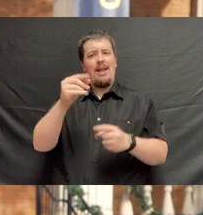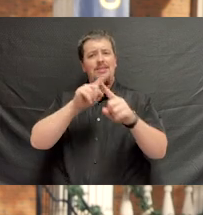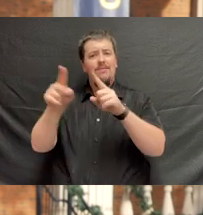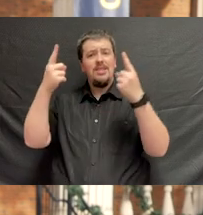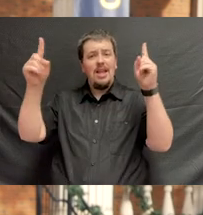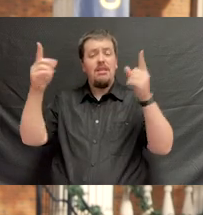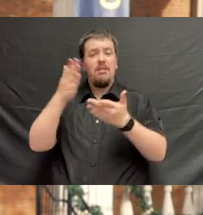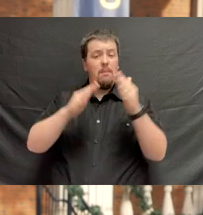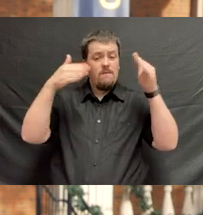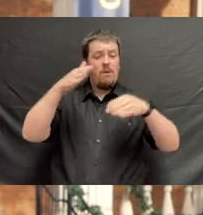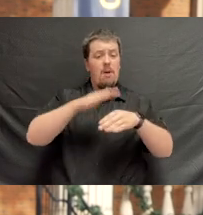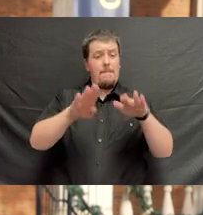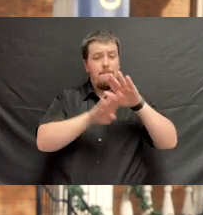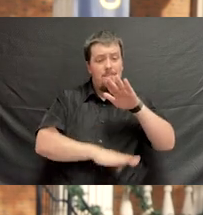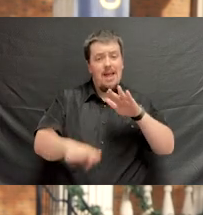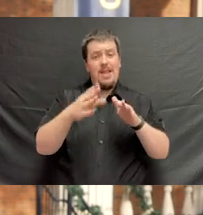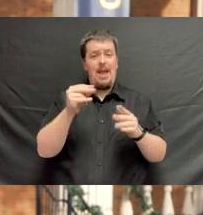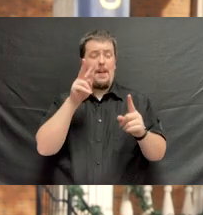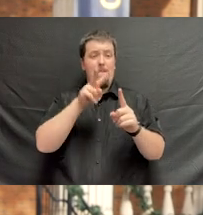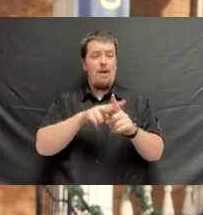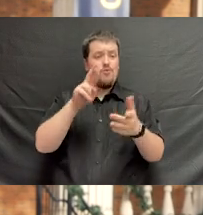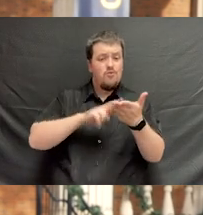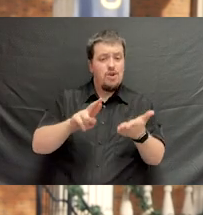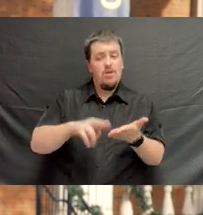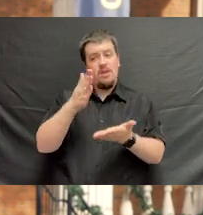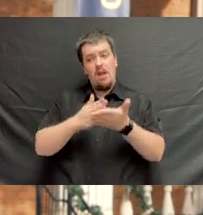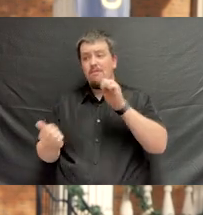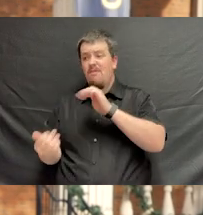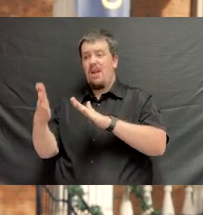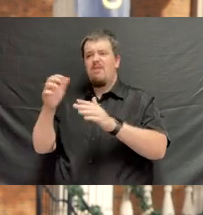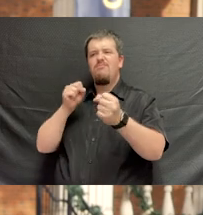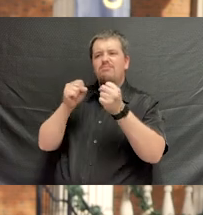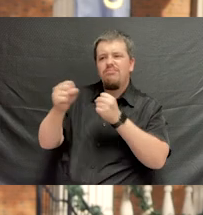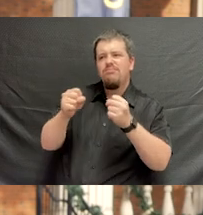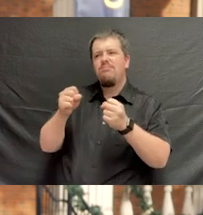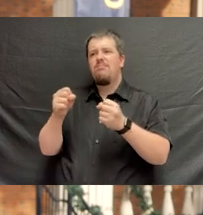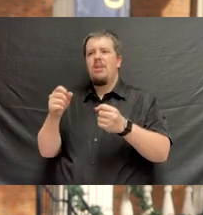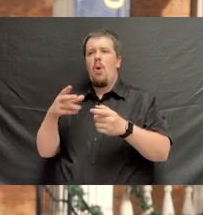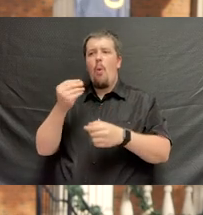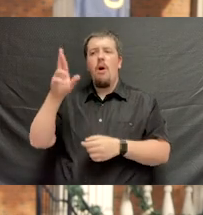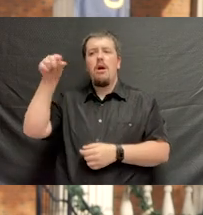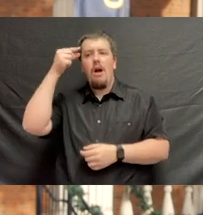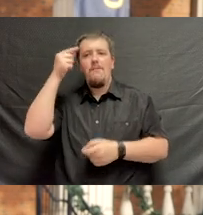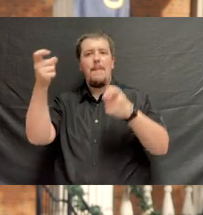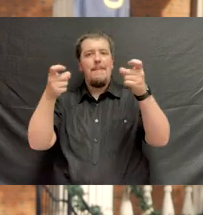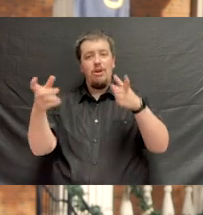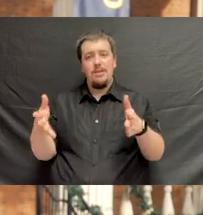Some will focus on basic and applied science research, while others will address athletic performance or government management.